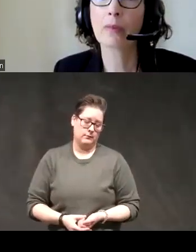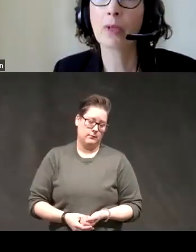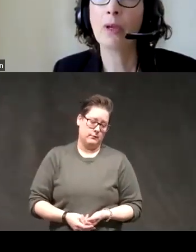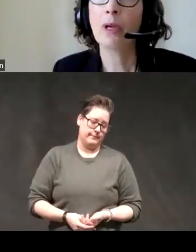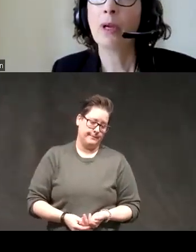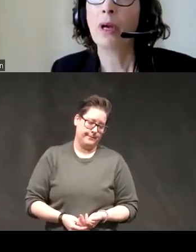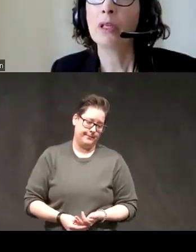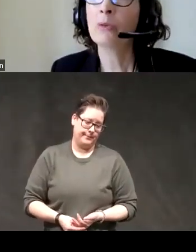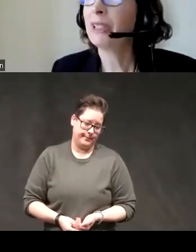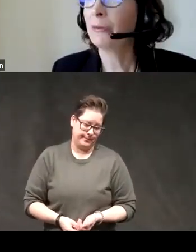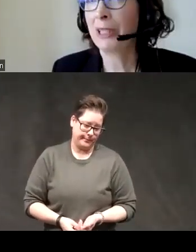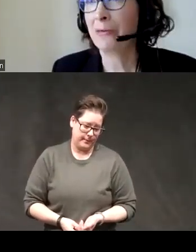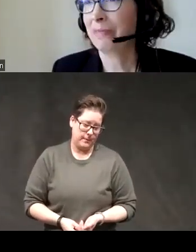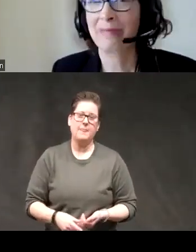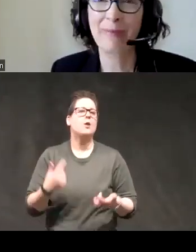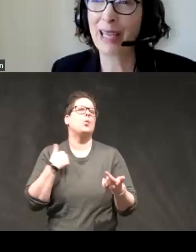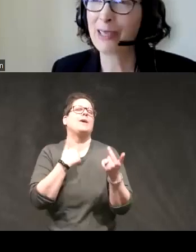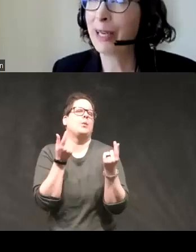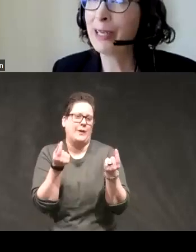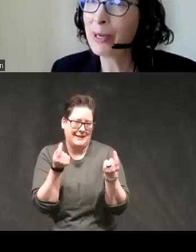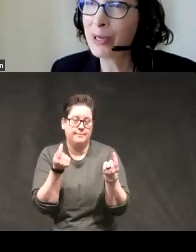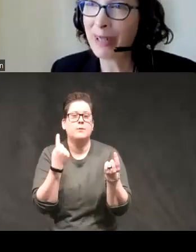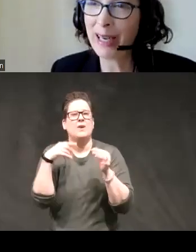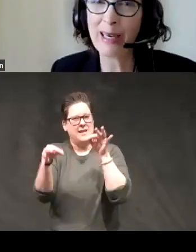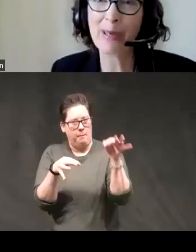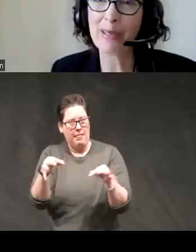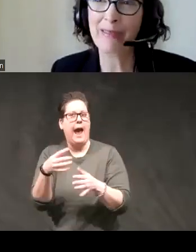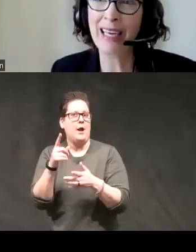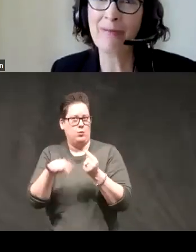so what did we do we explained emotion related impulsivity